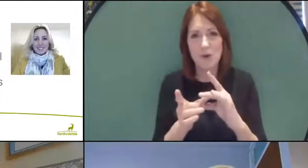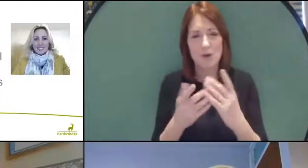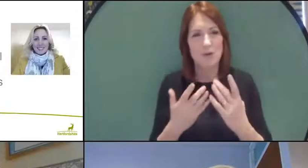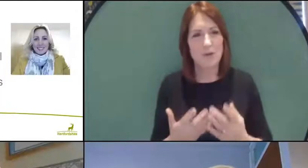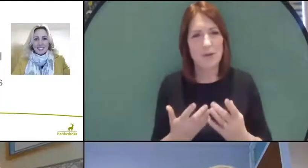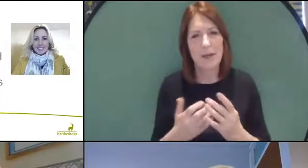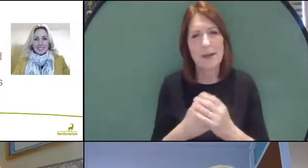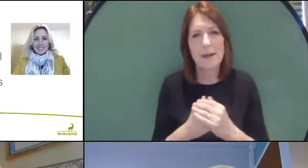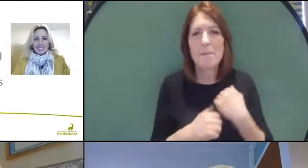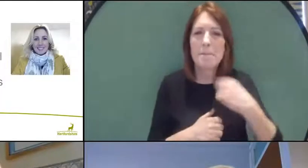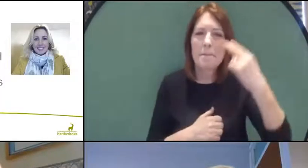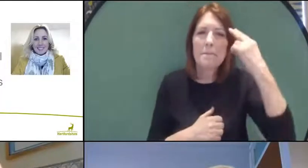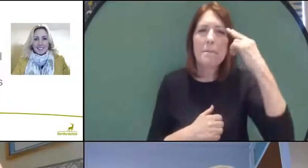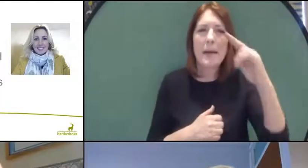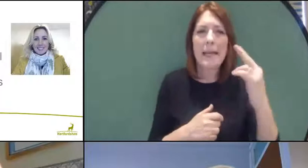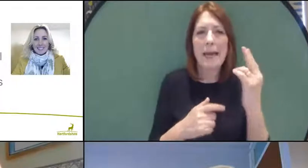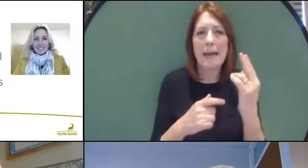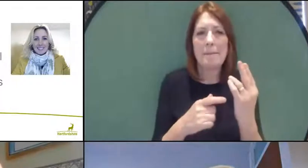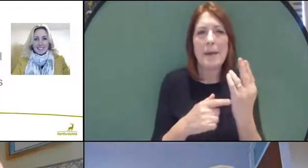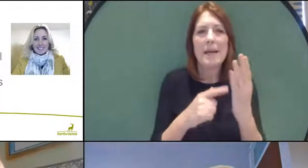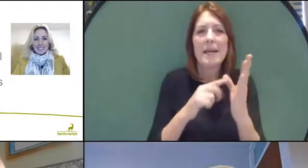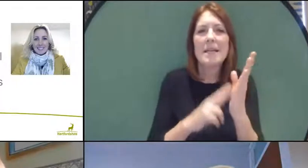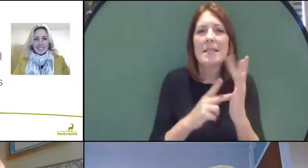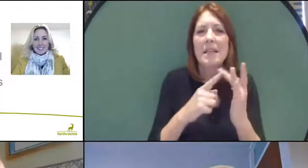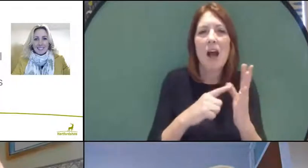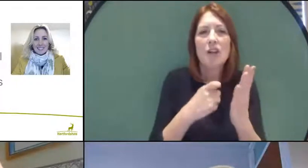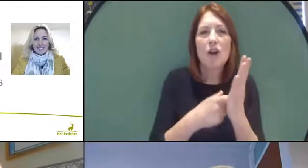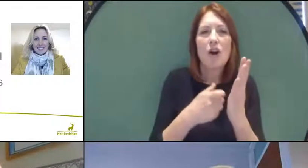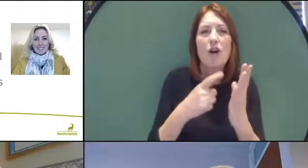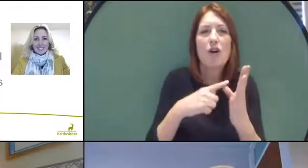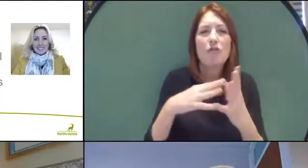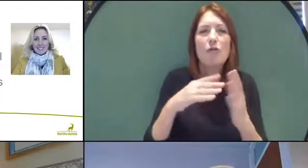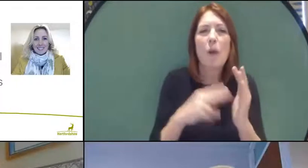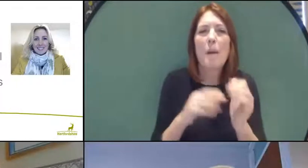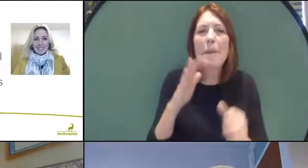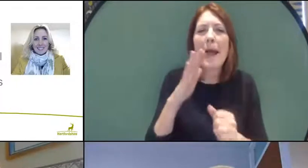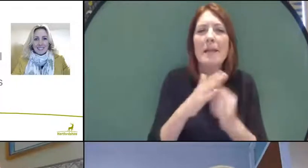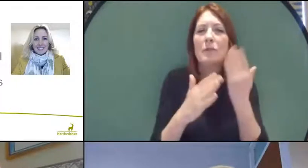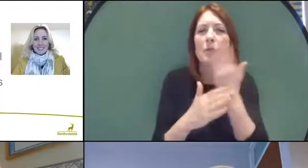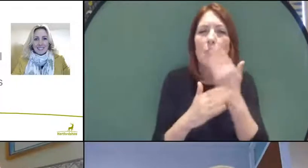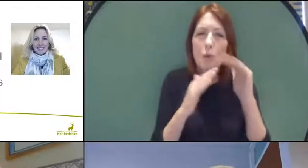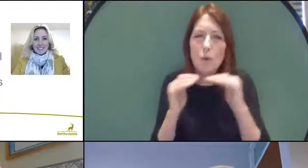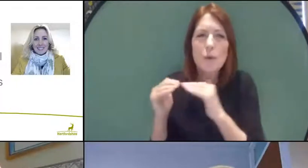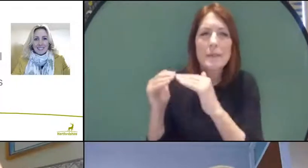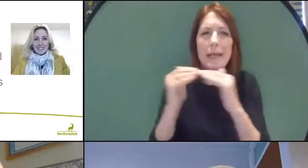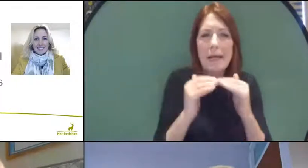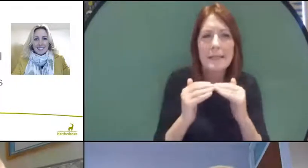My name is Tania Rawle, I'm Head of School Standards and Accountability, in the Education